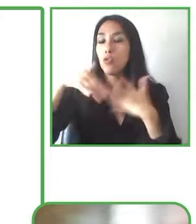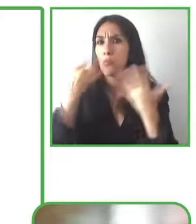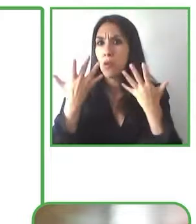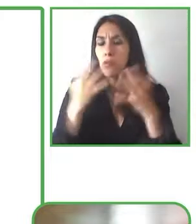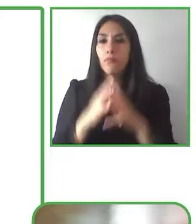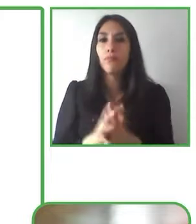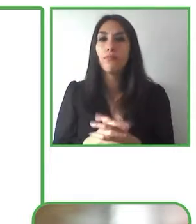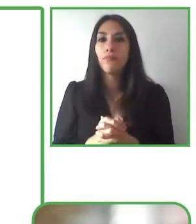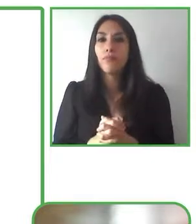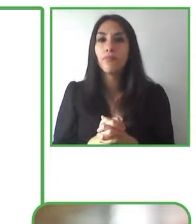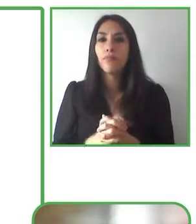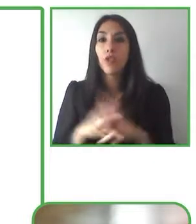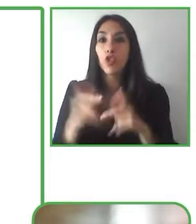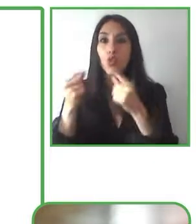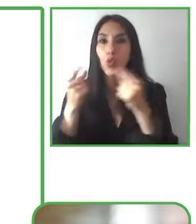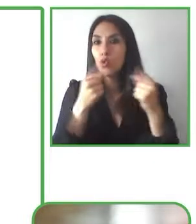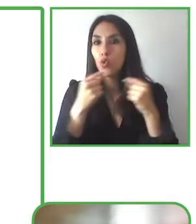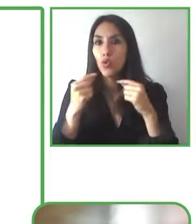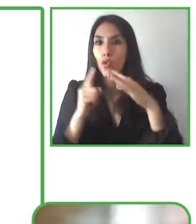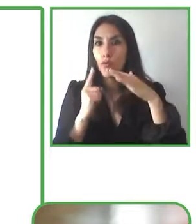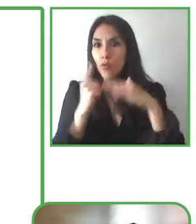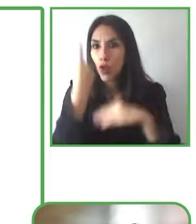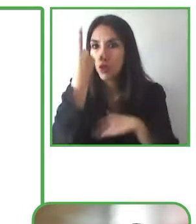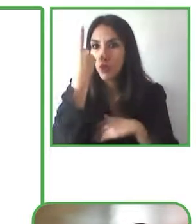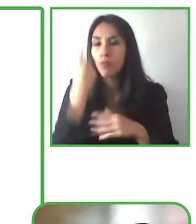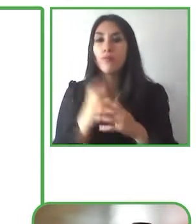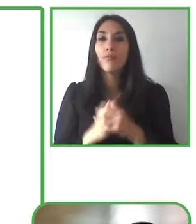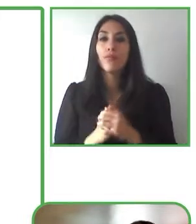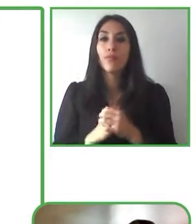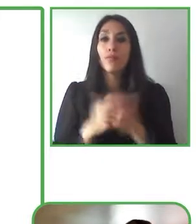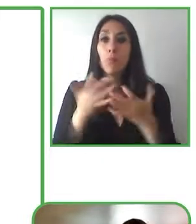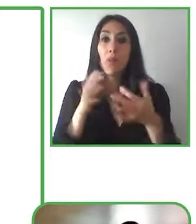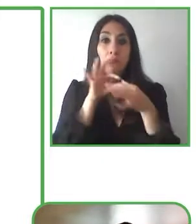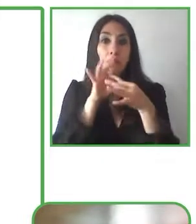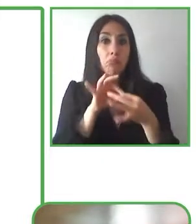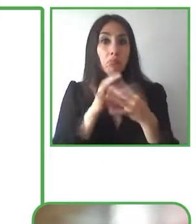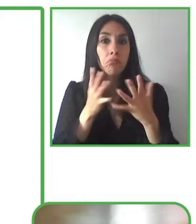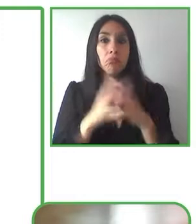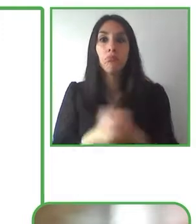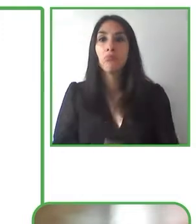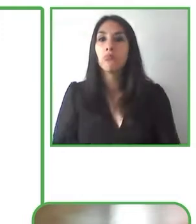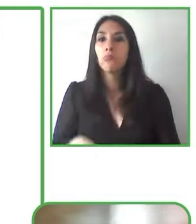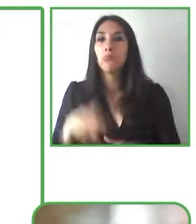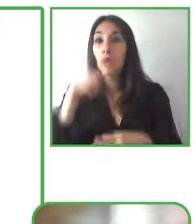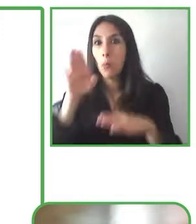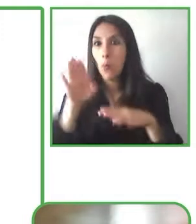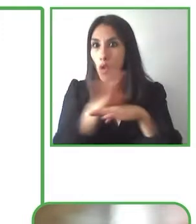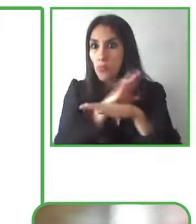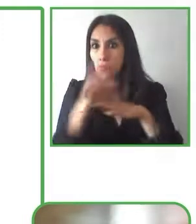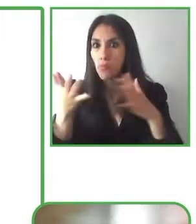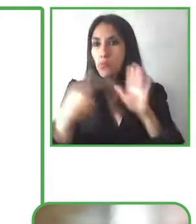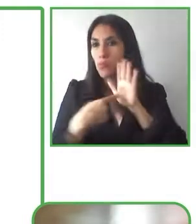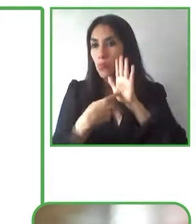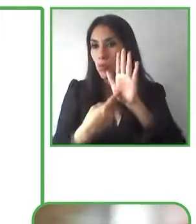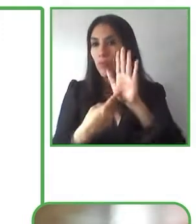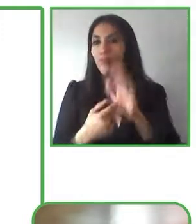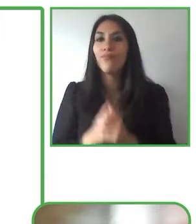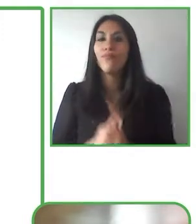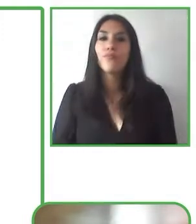ONCE was founded as part of the initiative and then it founded Fundación ONCE of its cultural foundations and then